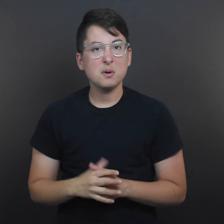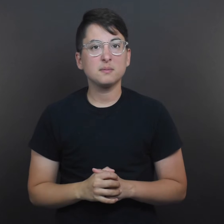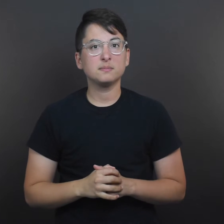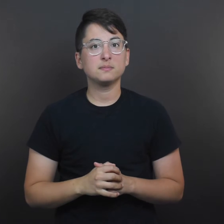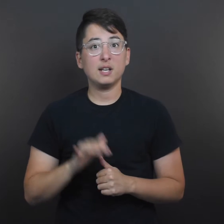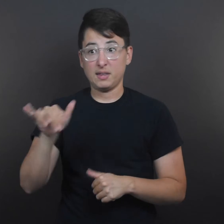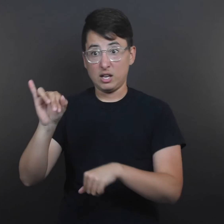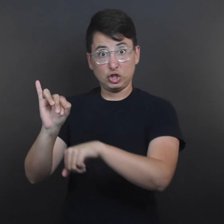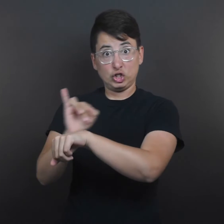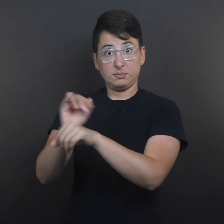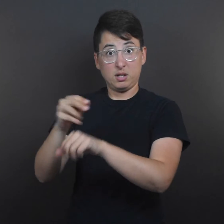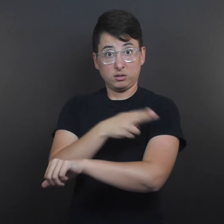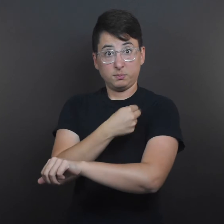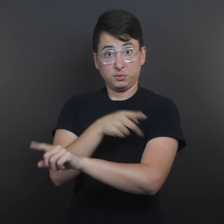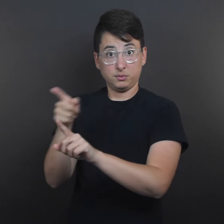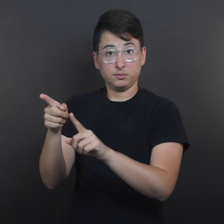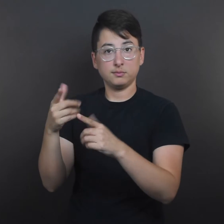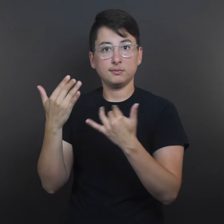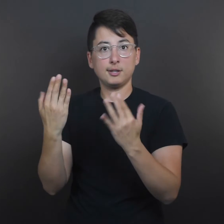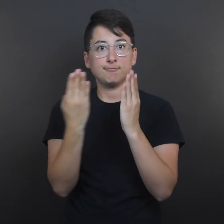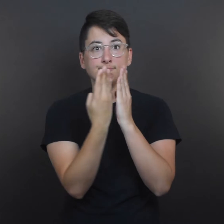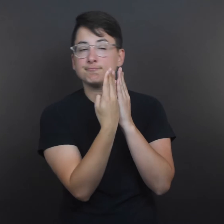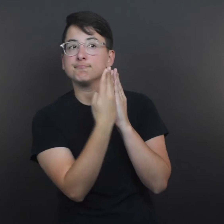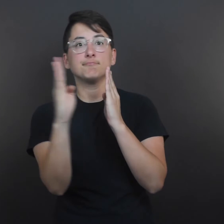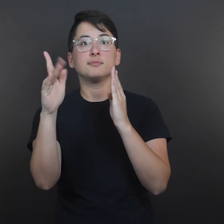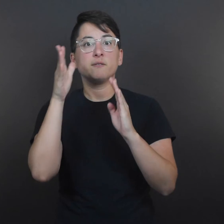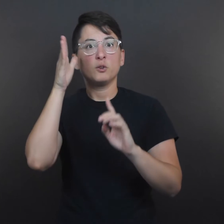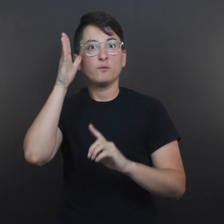actually,” she says. “That opened the door to what I’m doing today.”